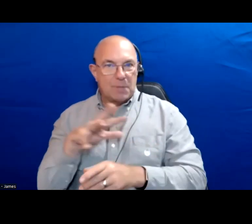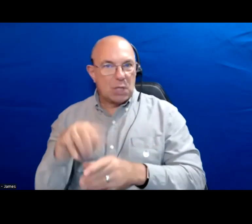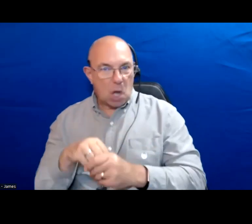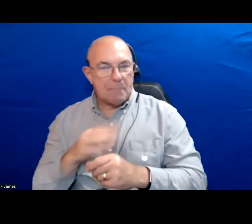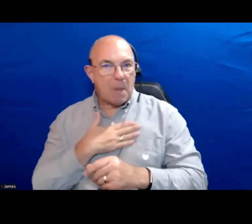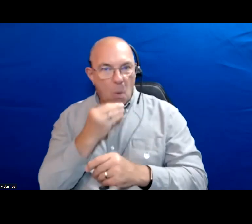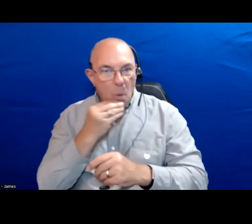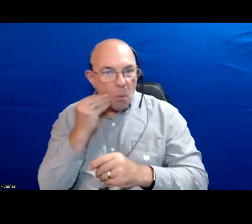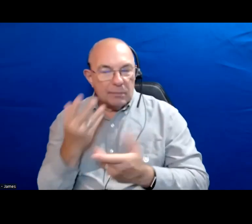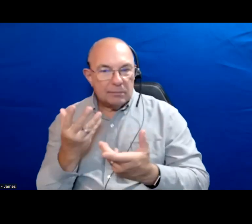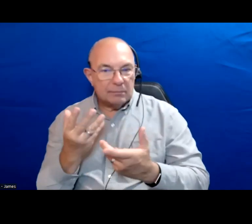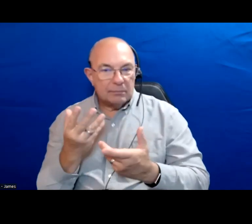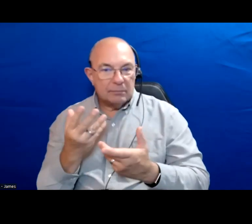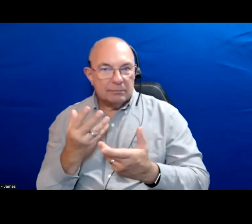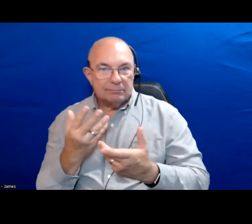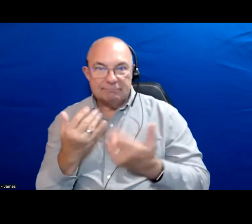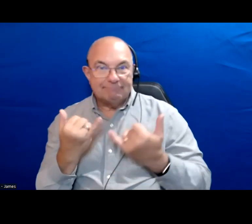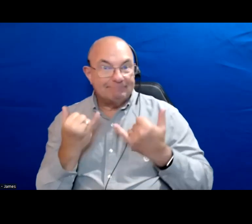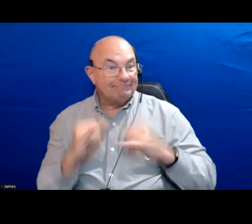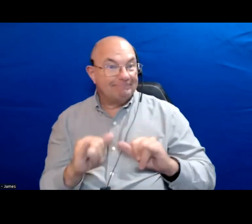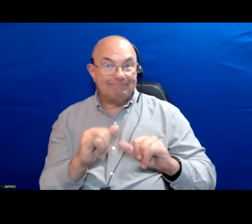And none of those things have really recovered from the effects of the pandemic it would